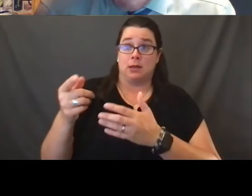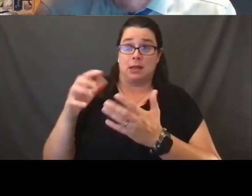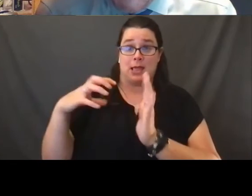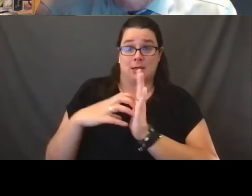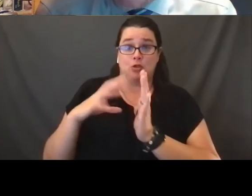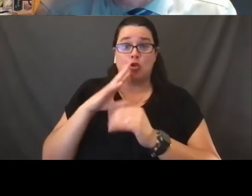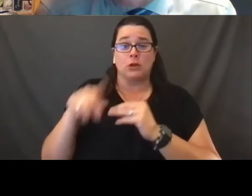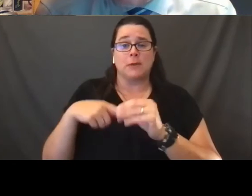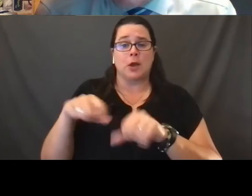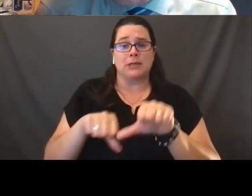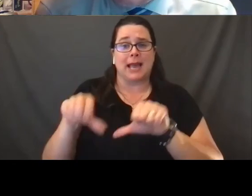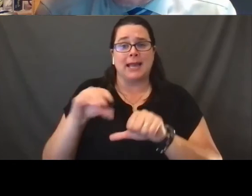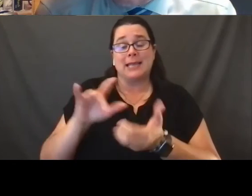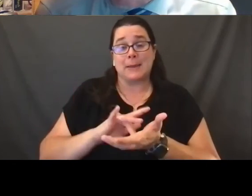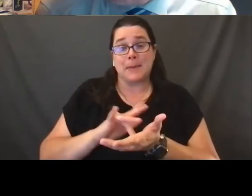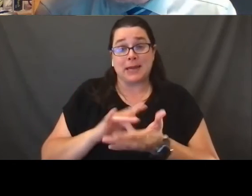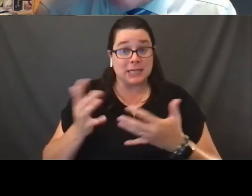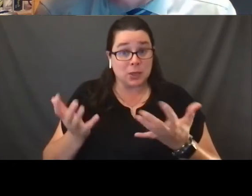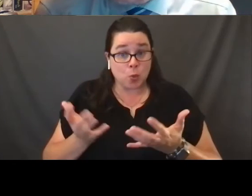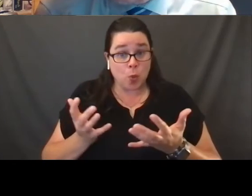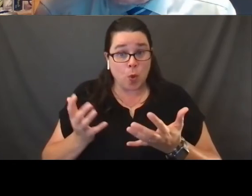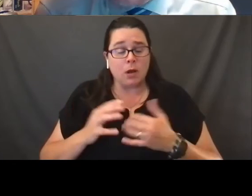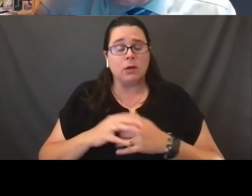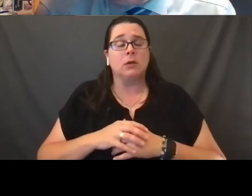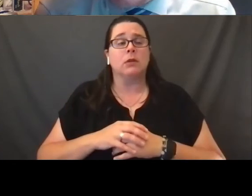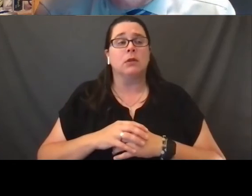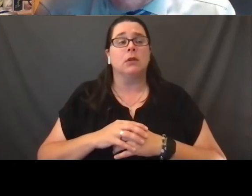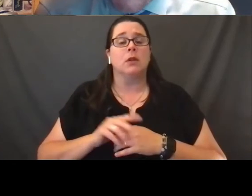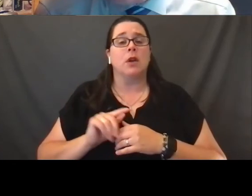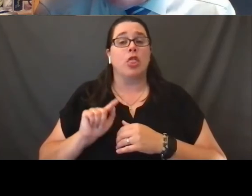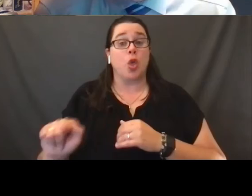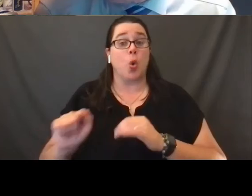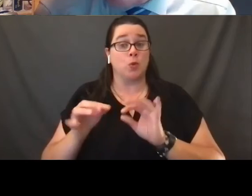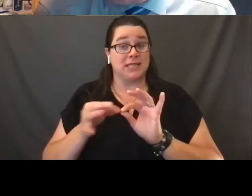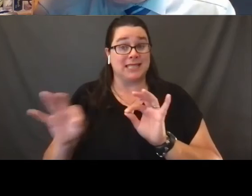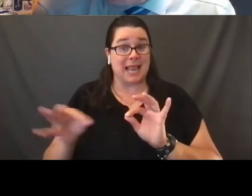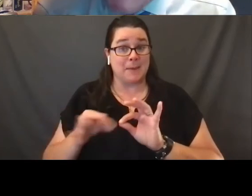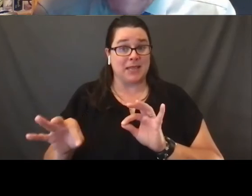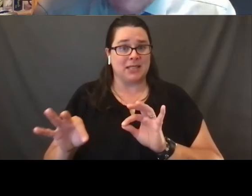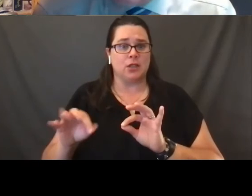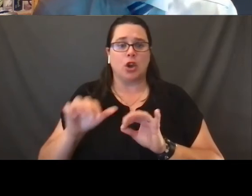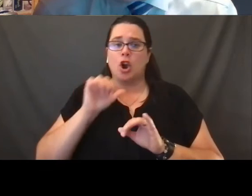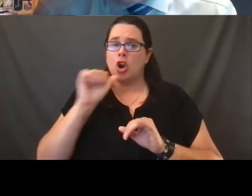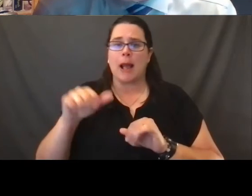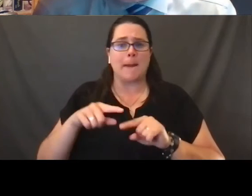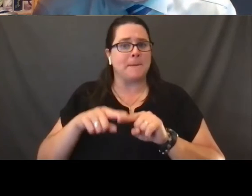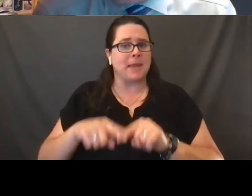are that those kinds of statements are not premised upon science